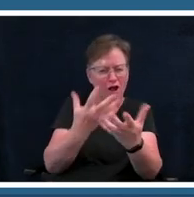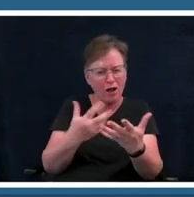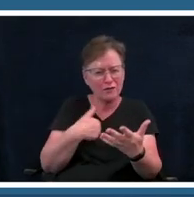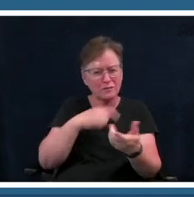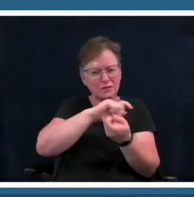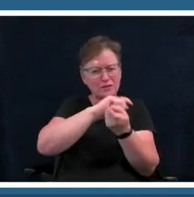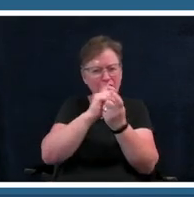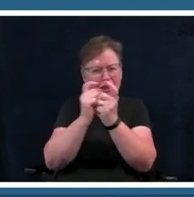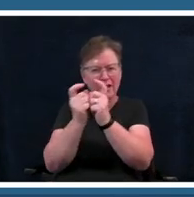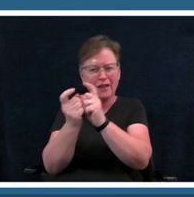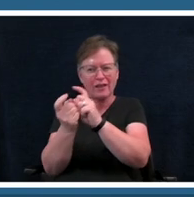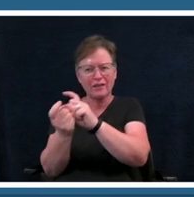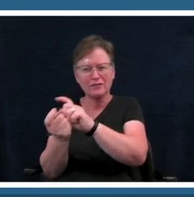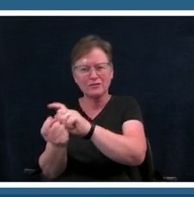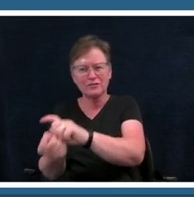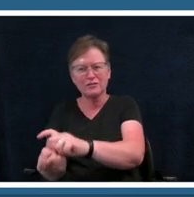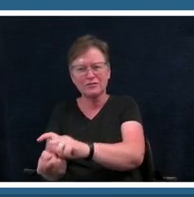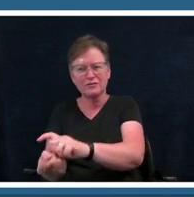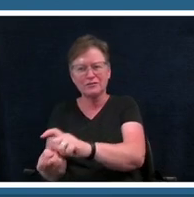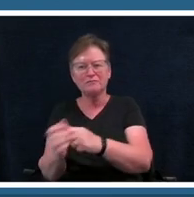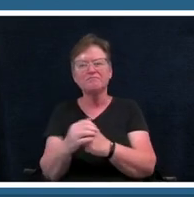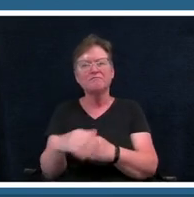change